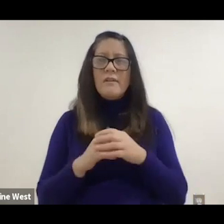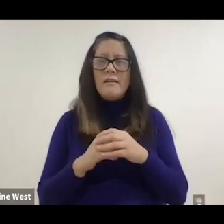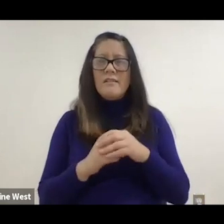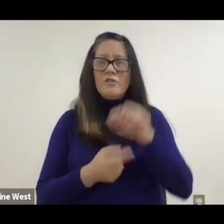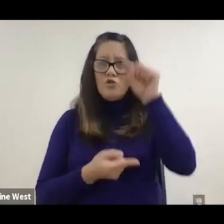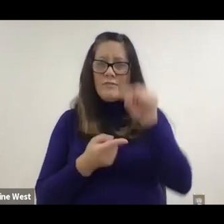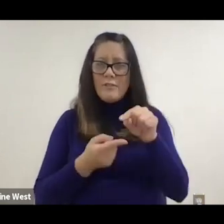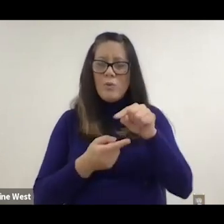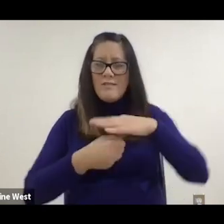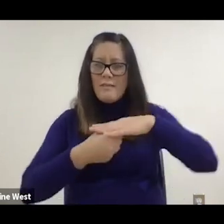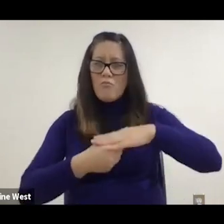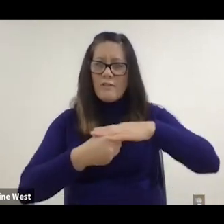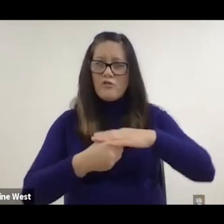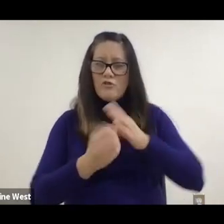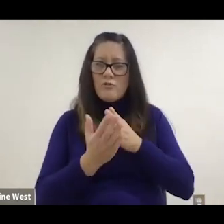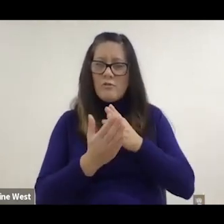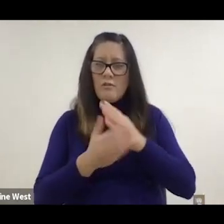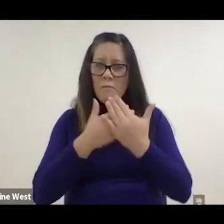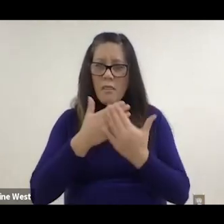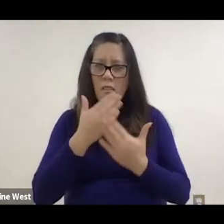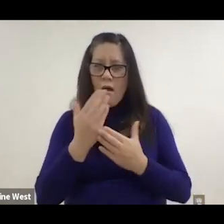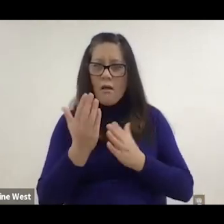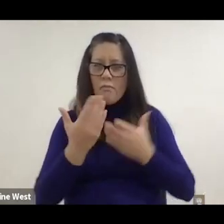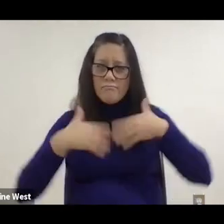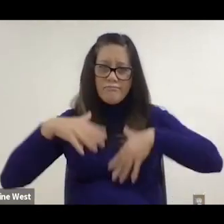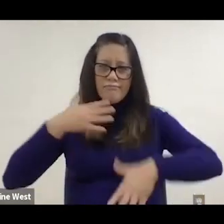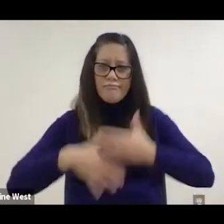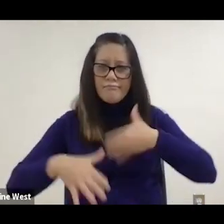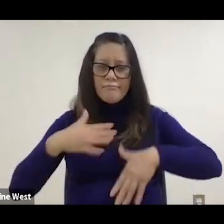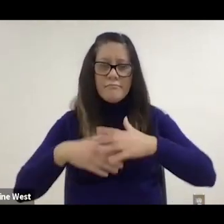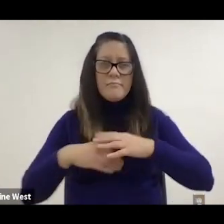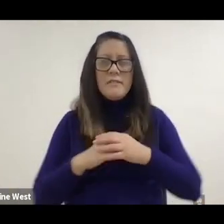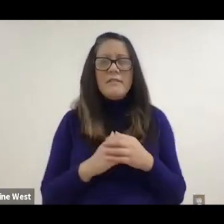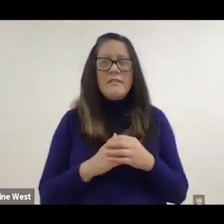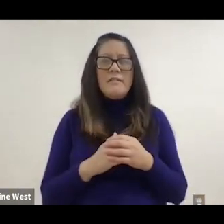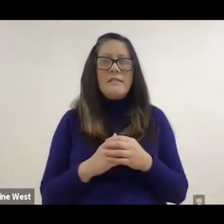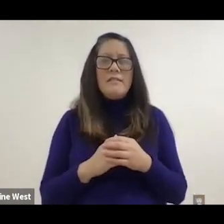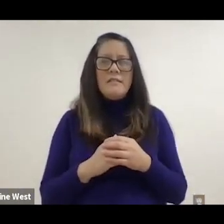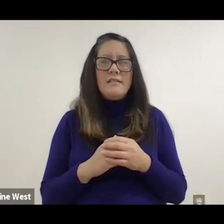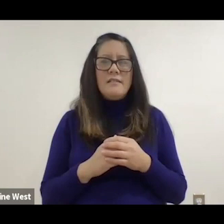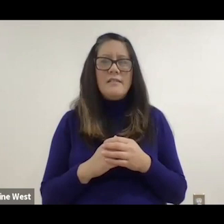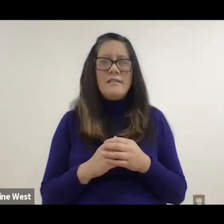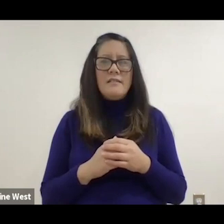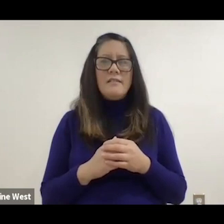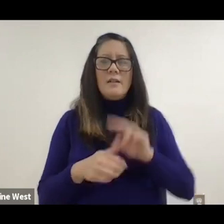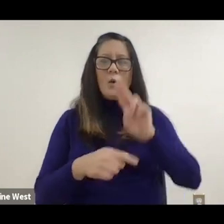and get reduced pressure injuries, so we've been using some AI based instruction machine learning.